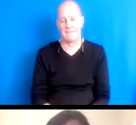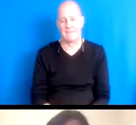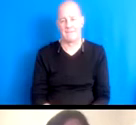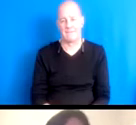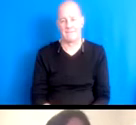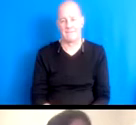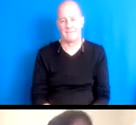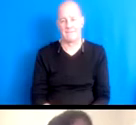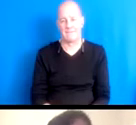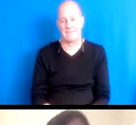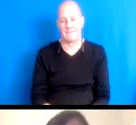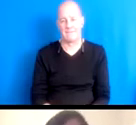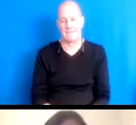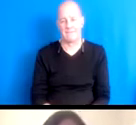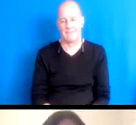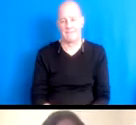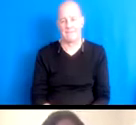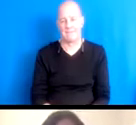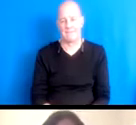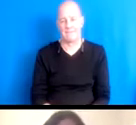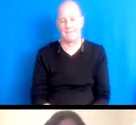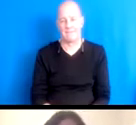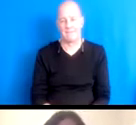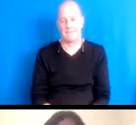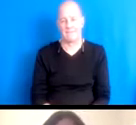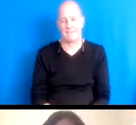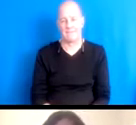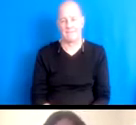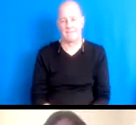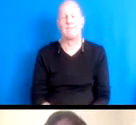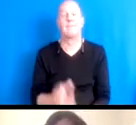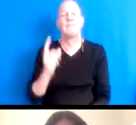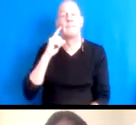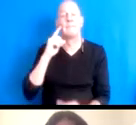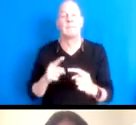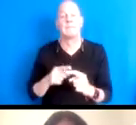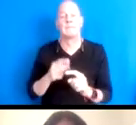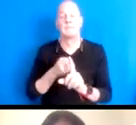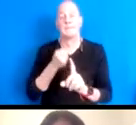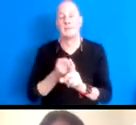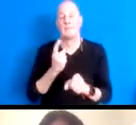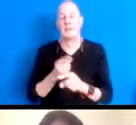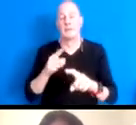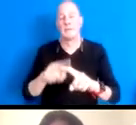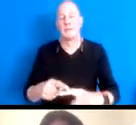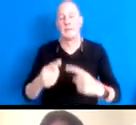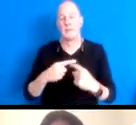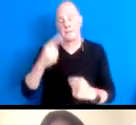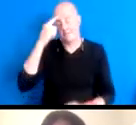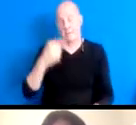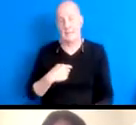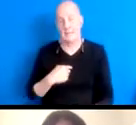16:21:05 So, when I think of the impact that interdependence has had on me I first think